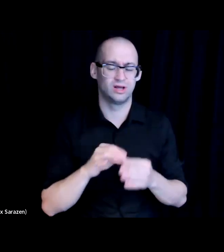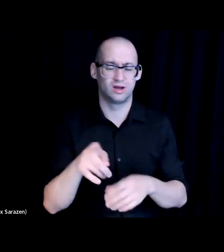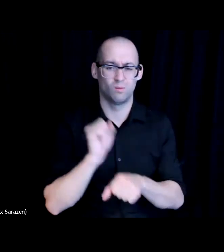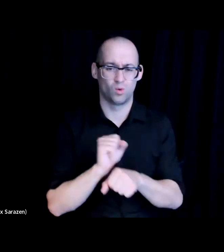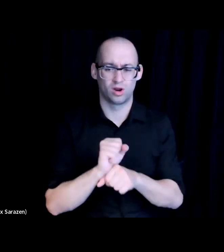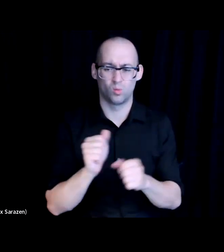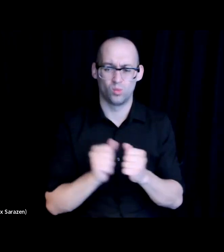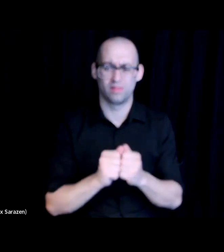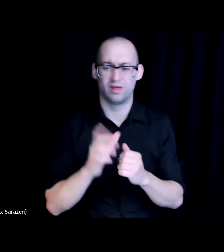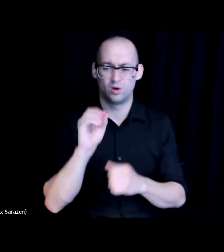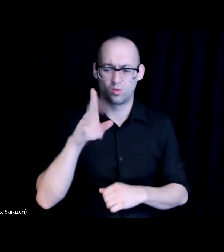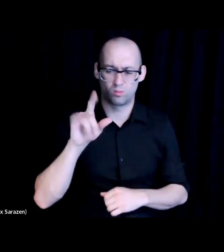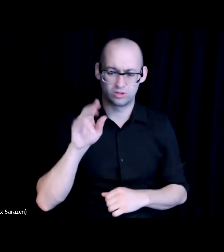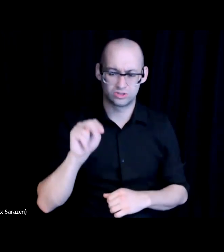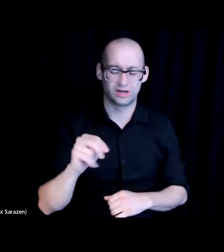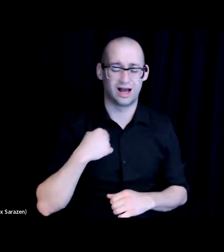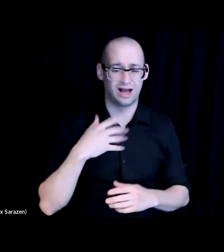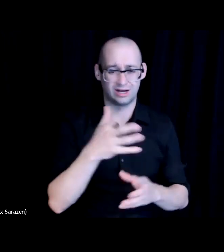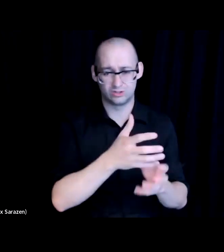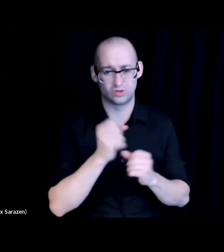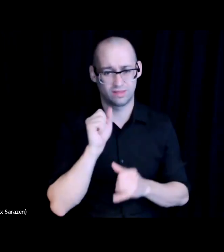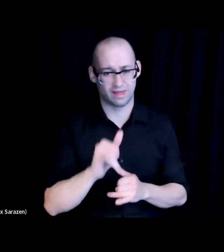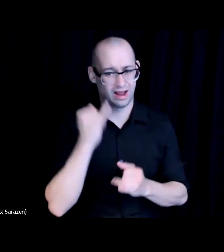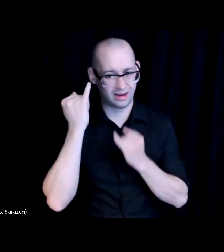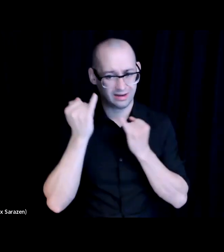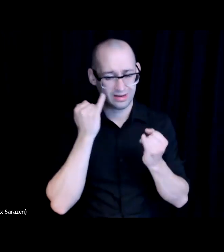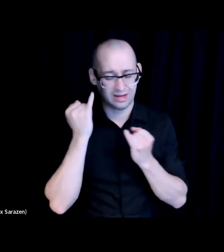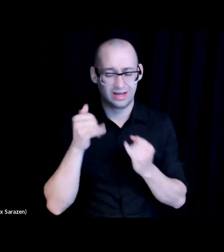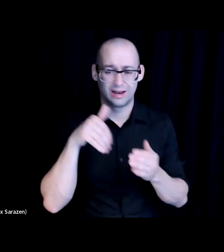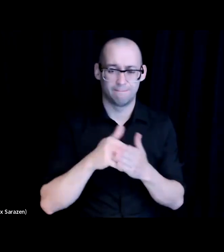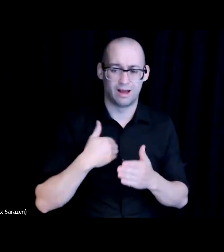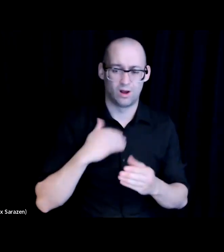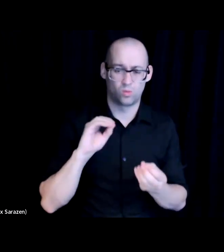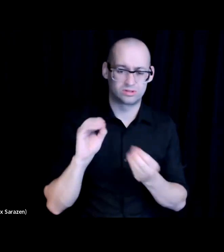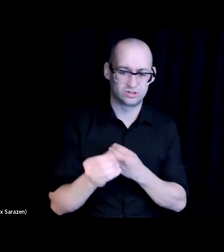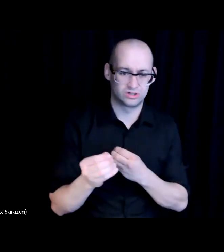So I took that idea and better within my organization and now we're offering digital literacy training